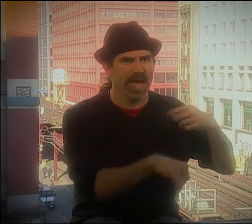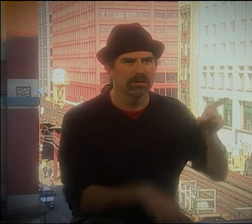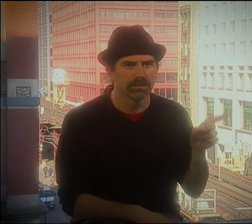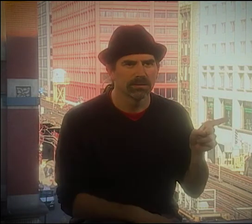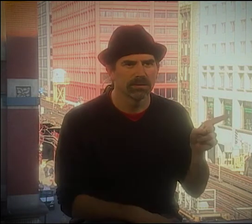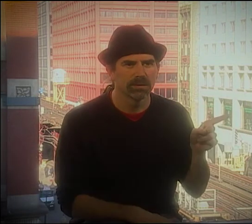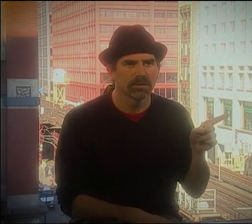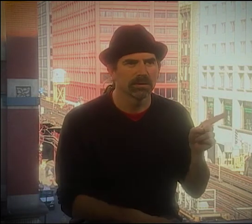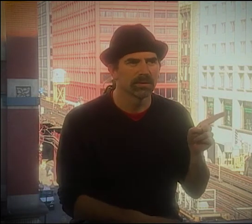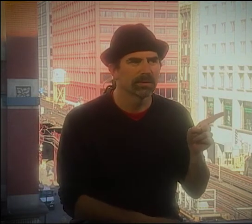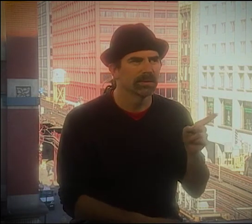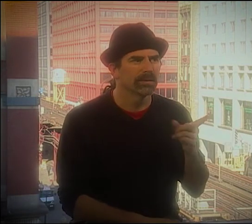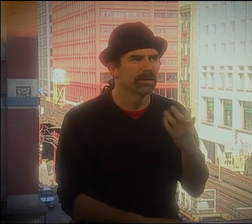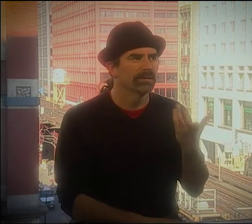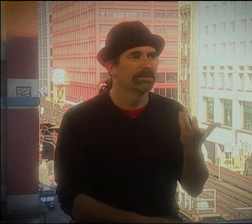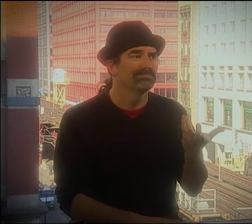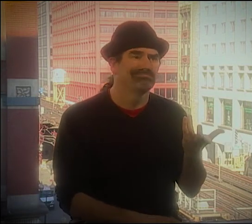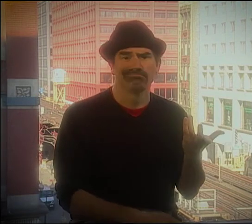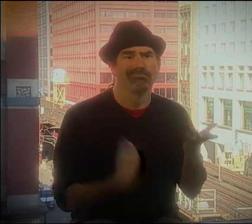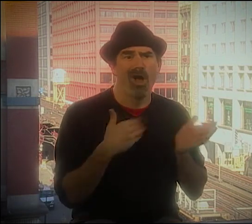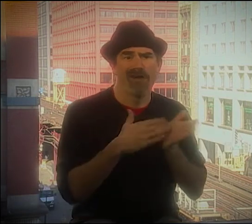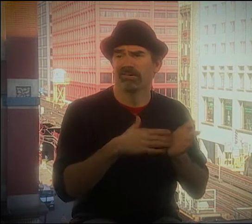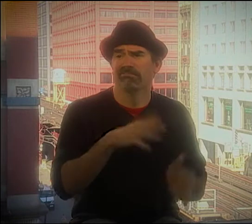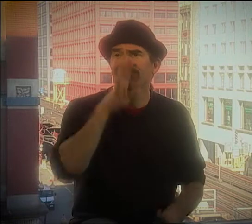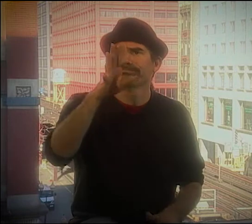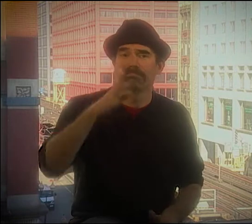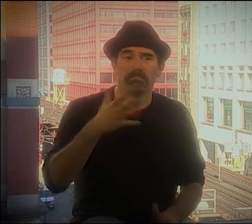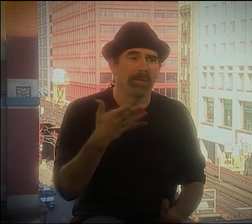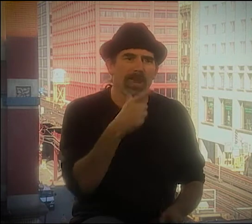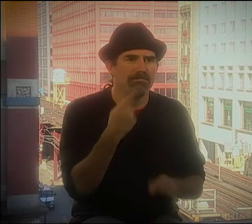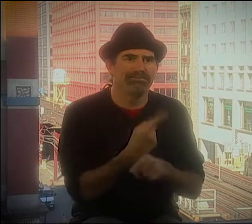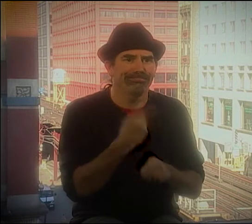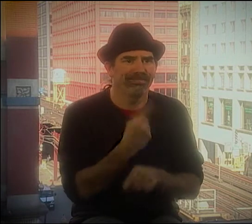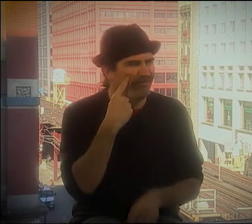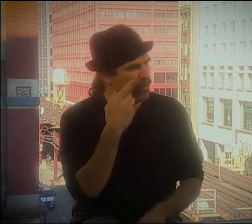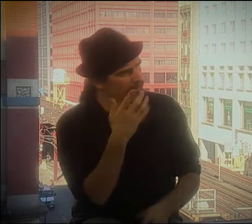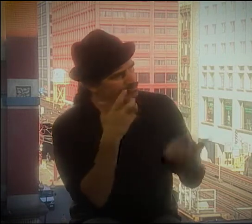SO I DIDN'T HAVE A BOND WITH IT YET.